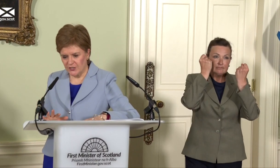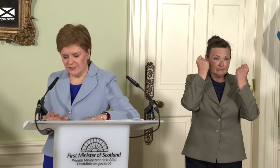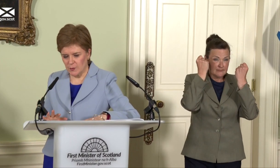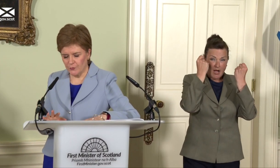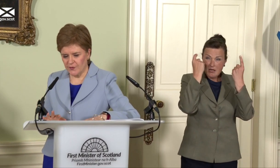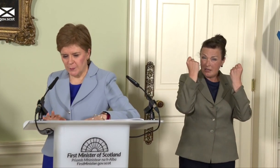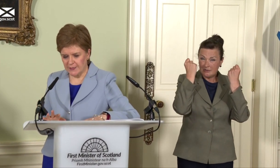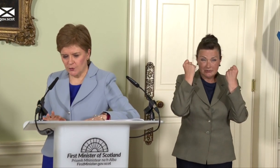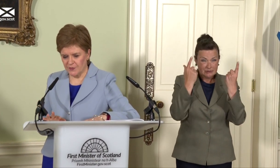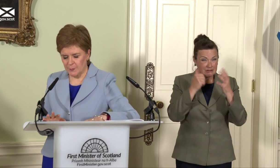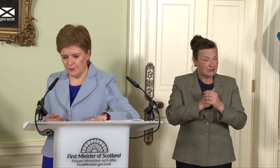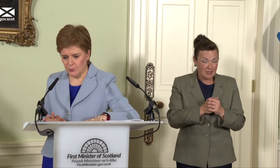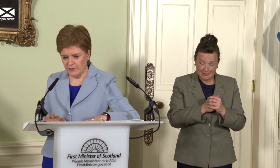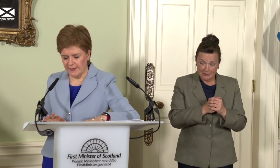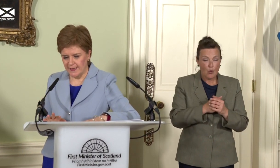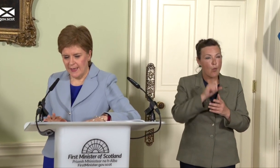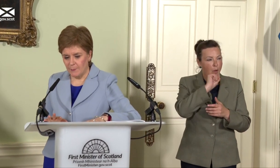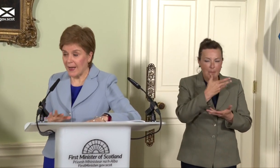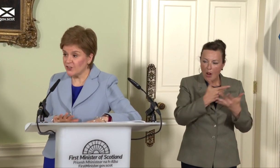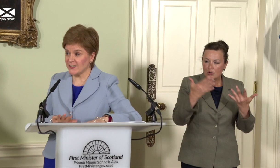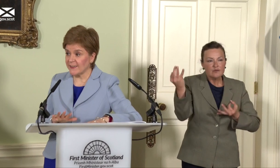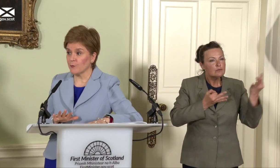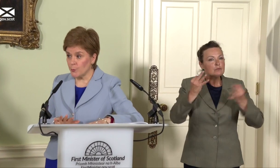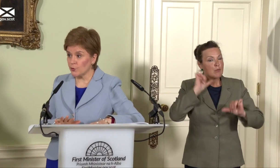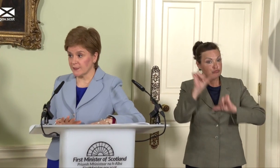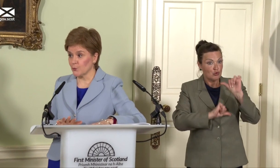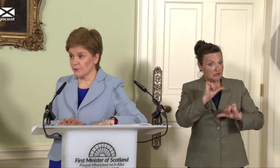as we go through this press conference about the process, I understand how important those